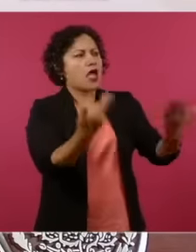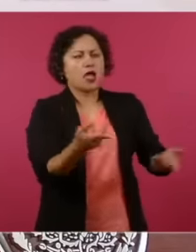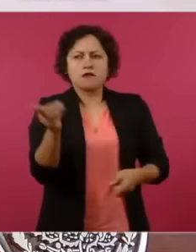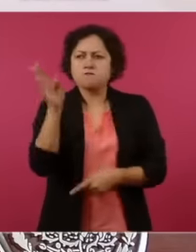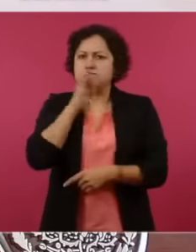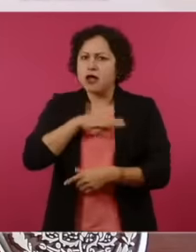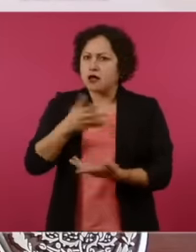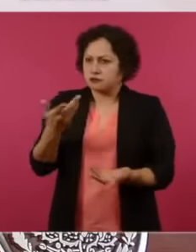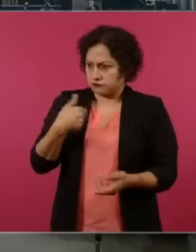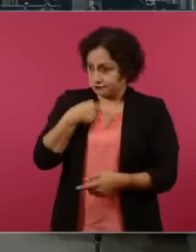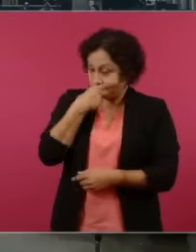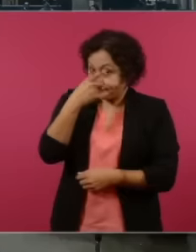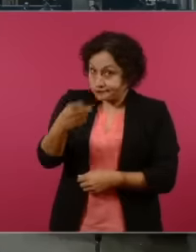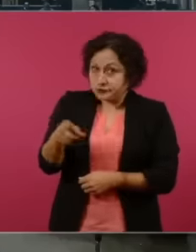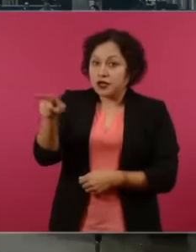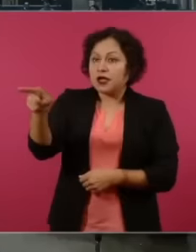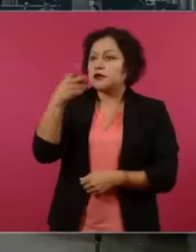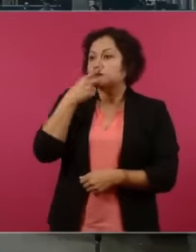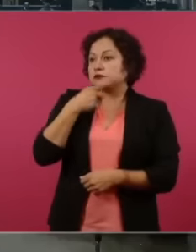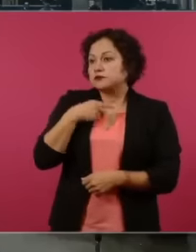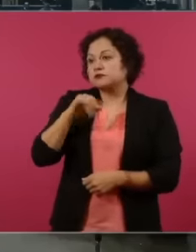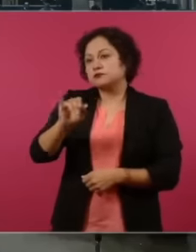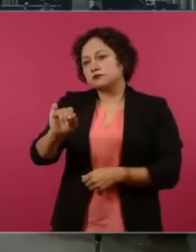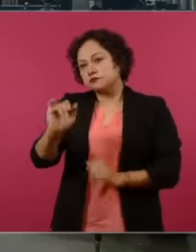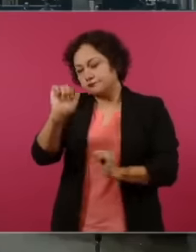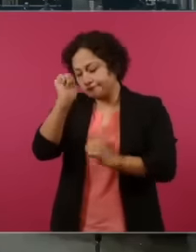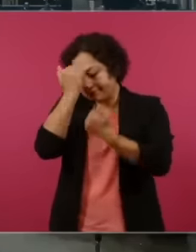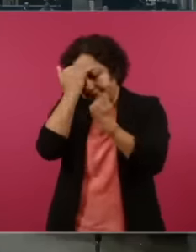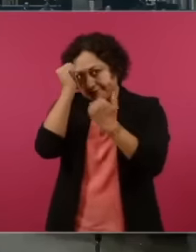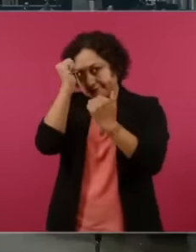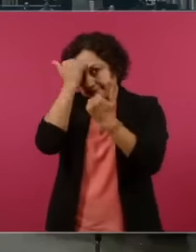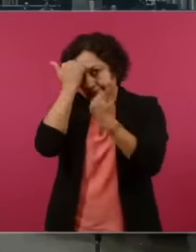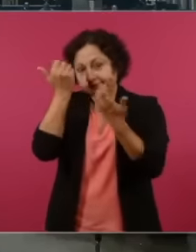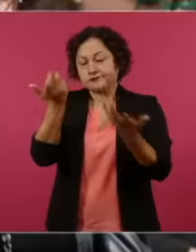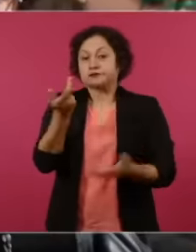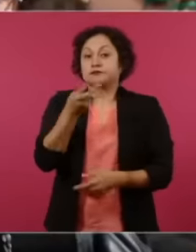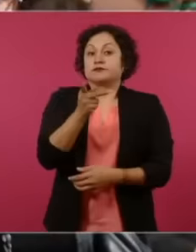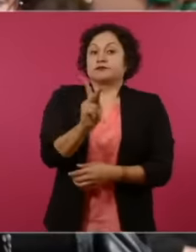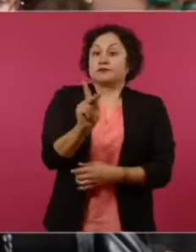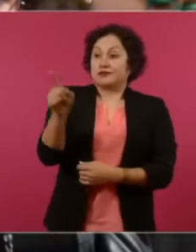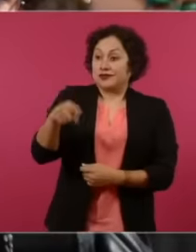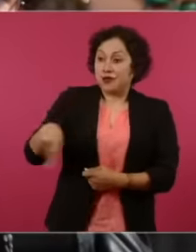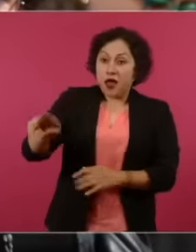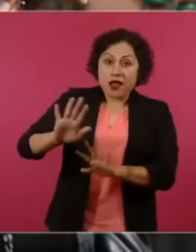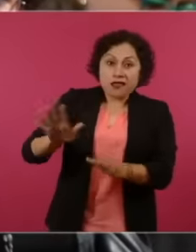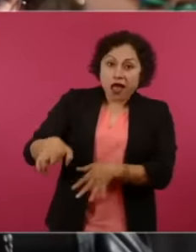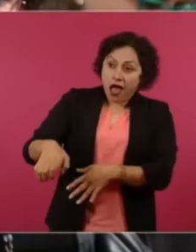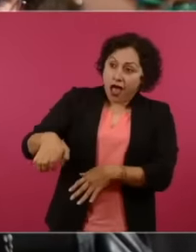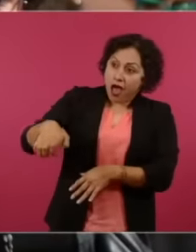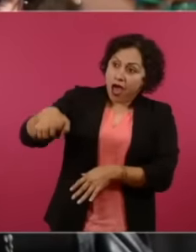we know that we were wrong, but now you have the grip. They have reached adulthood. They are